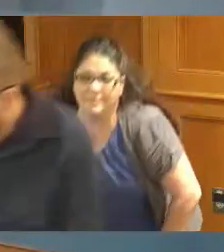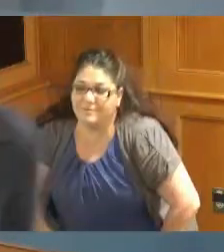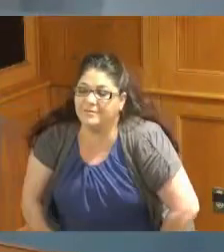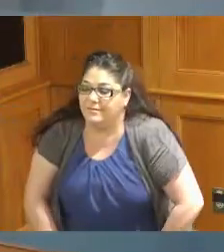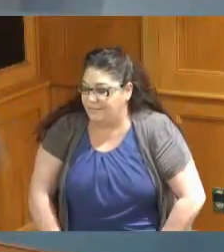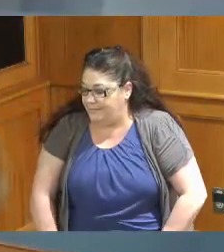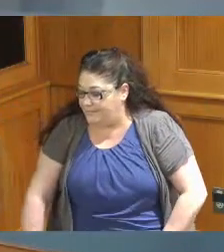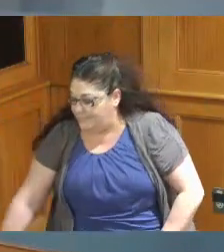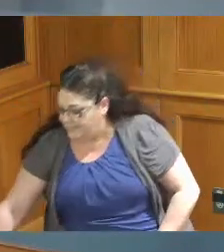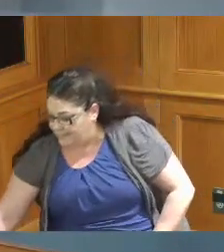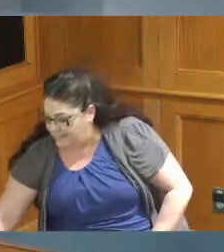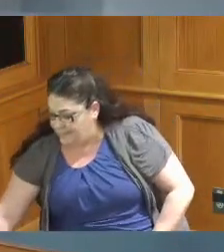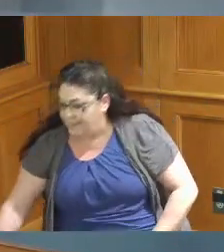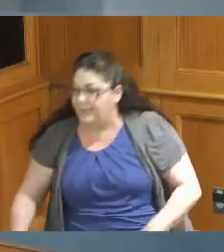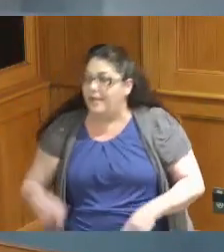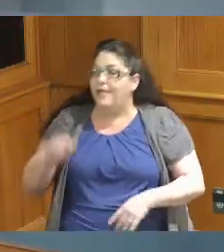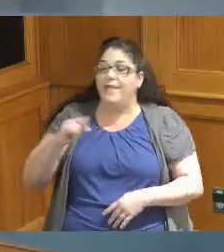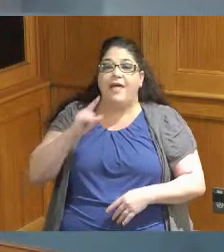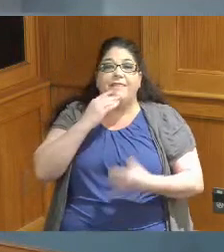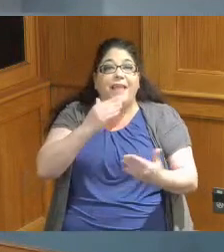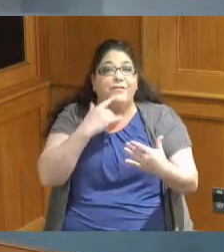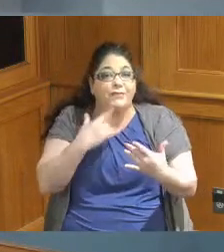yep thanks for letting me present today this is awesome